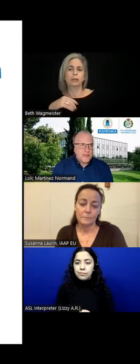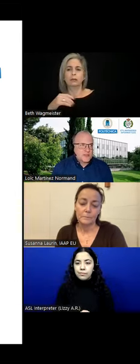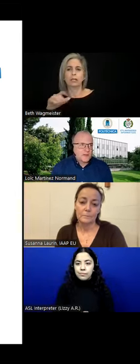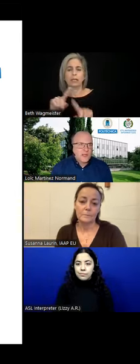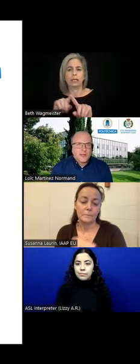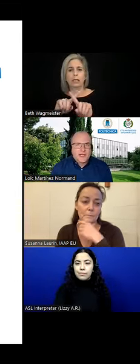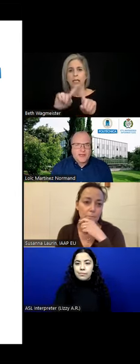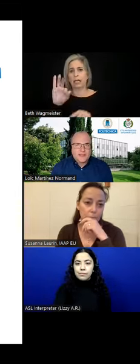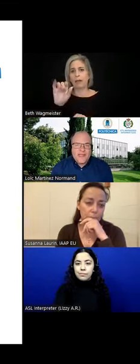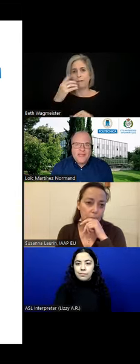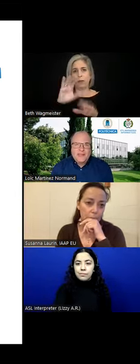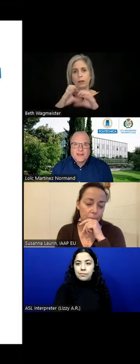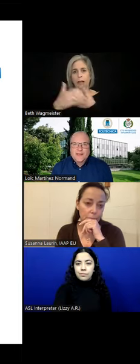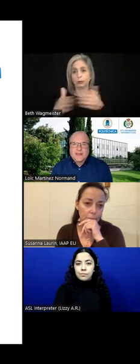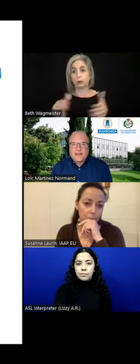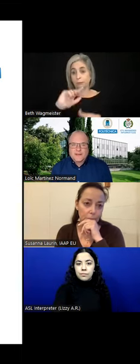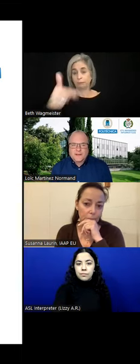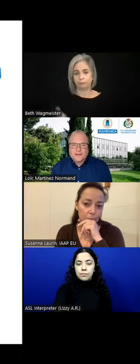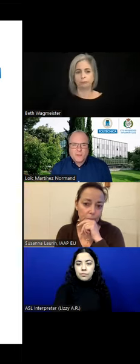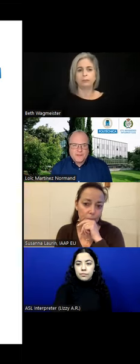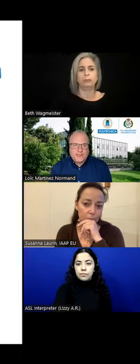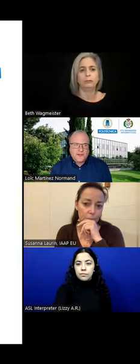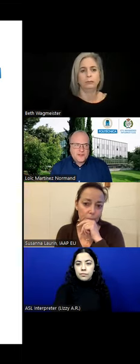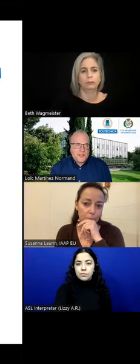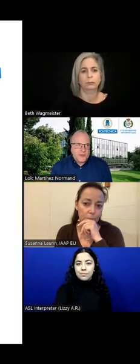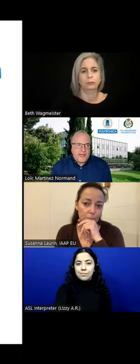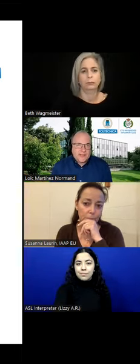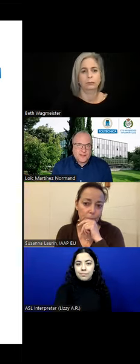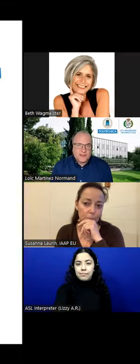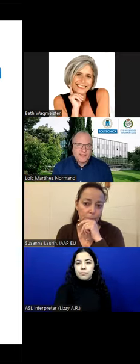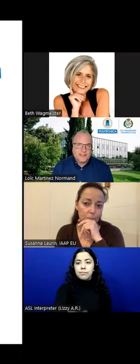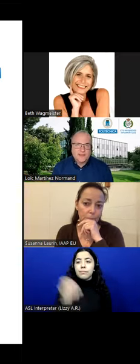in the classroom. So anything on the web that you use to create content